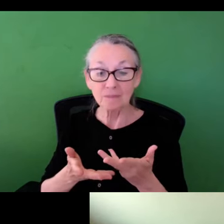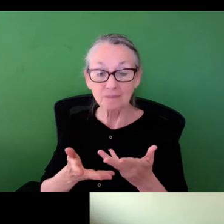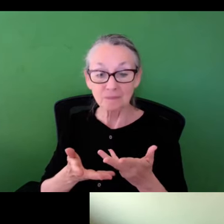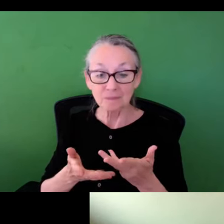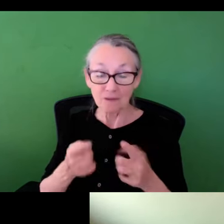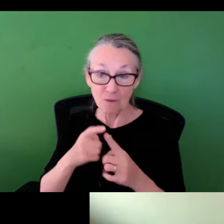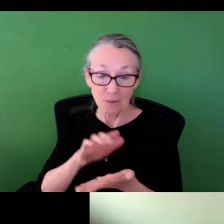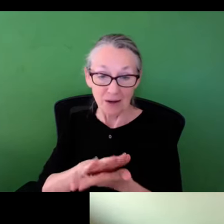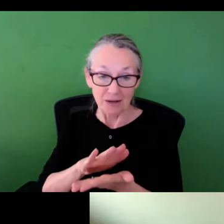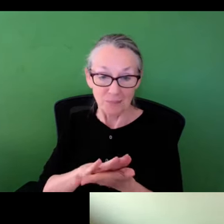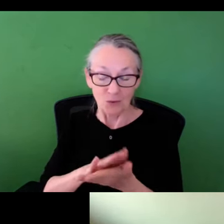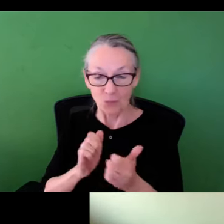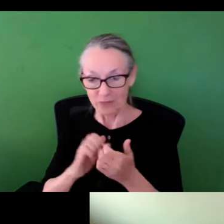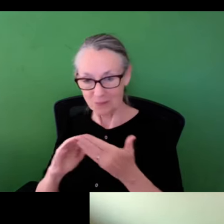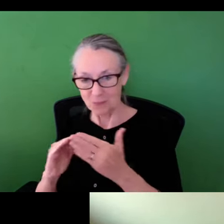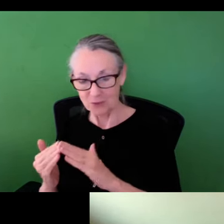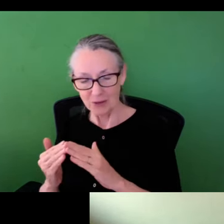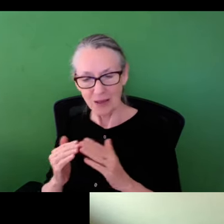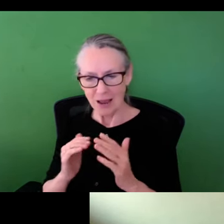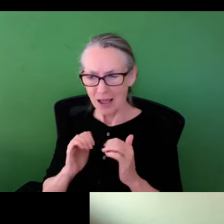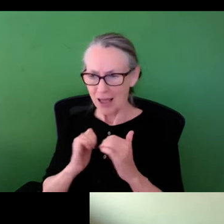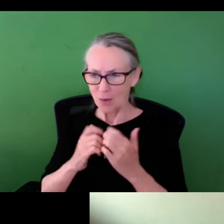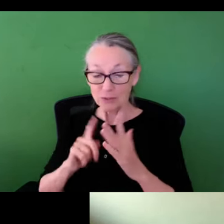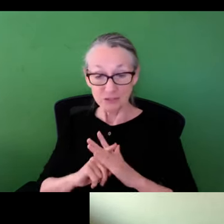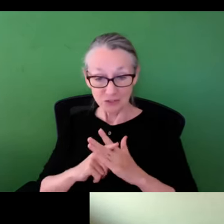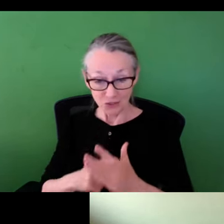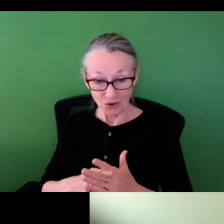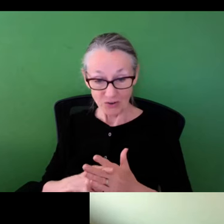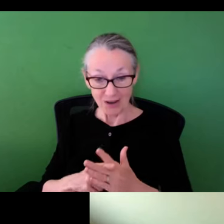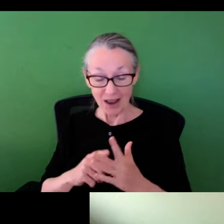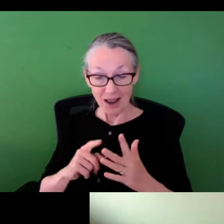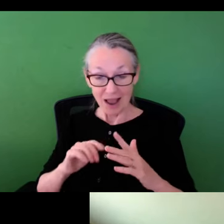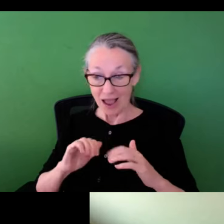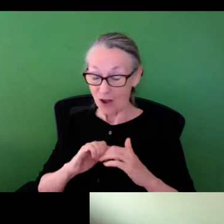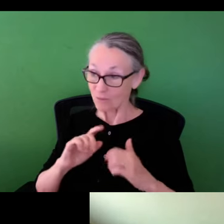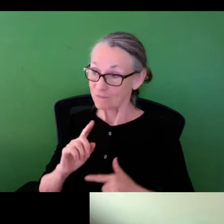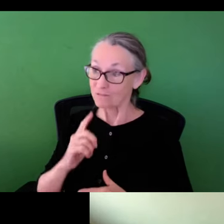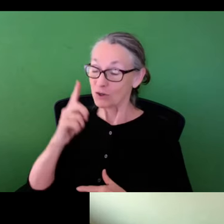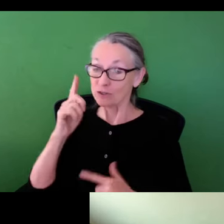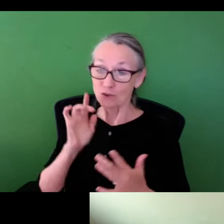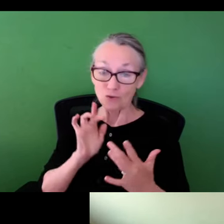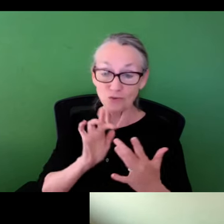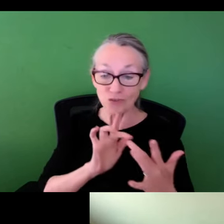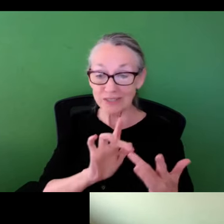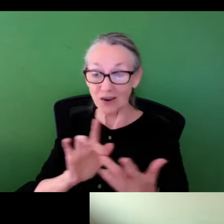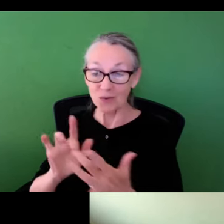this type of engagement, especially from academics with community members. So like how does it start?